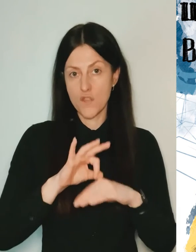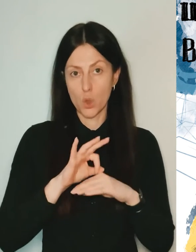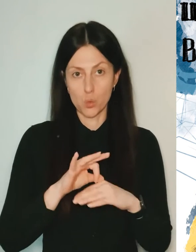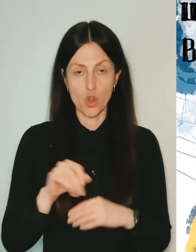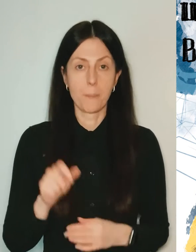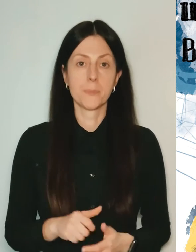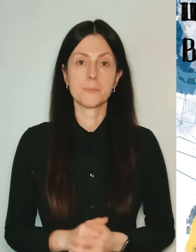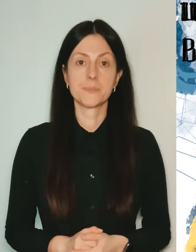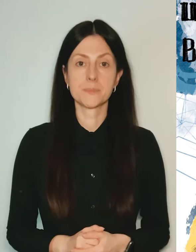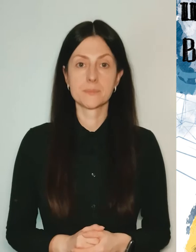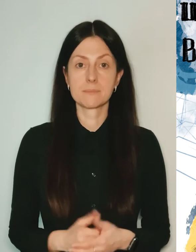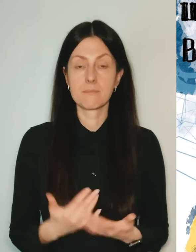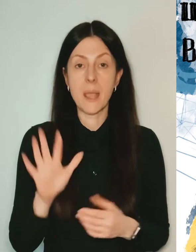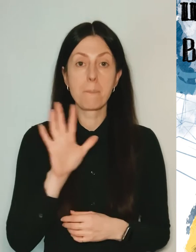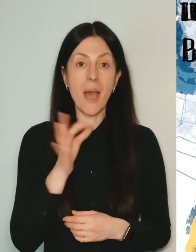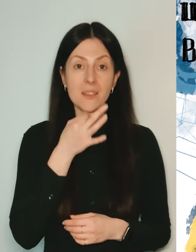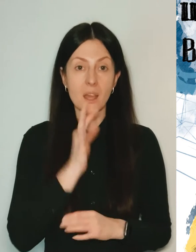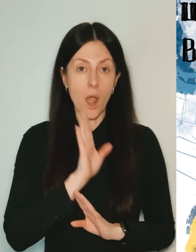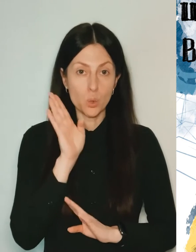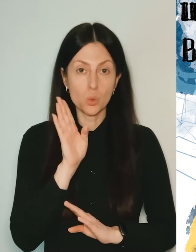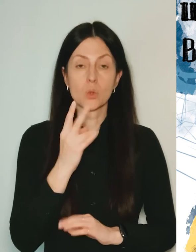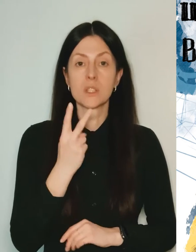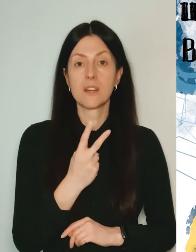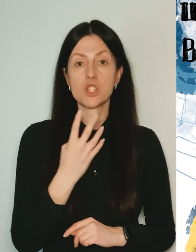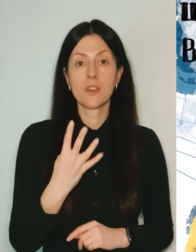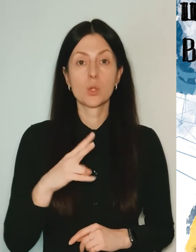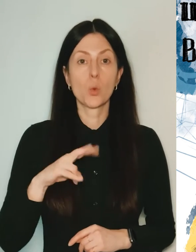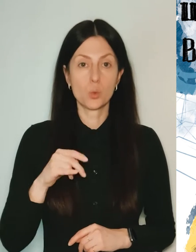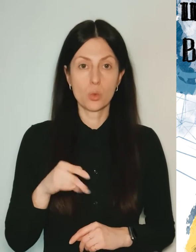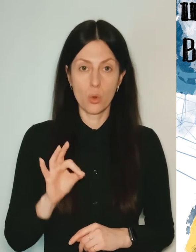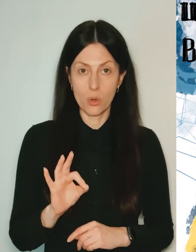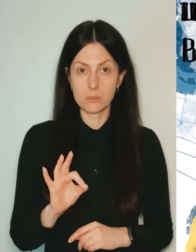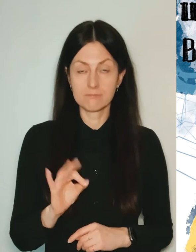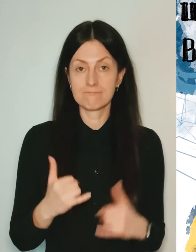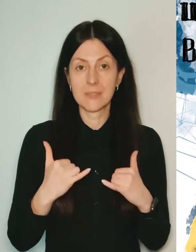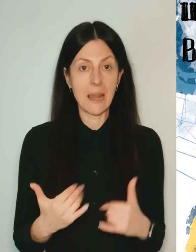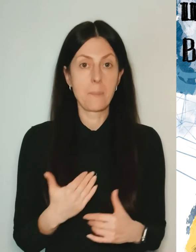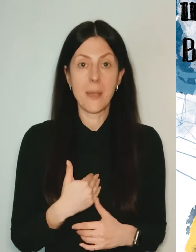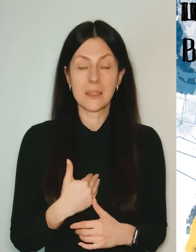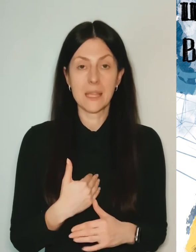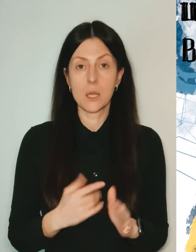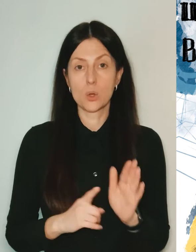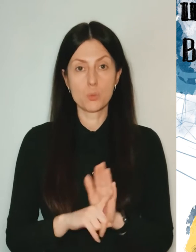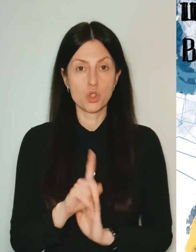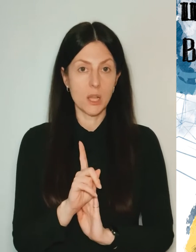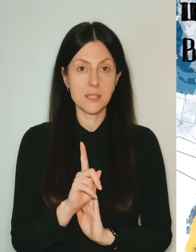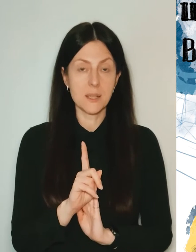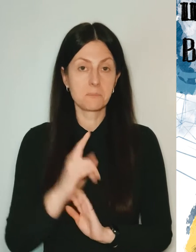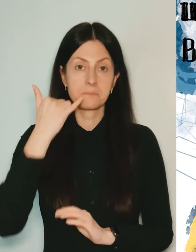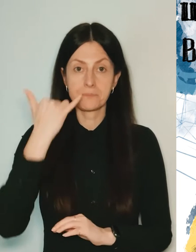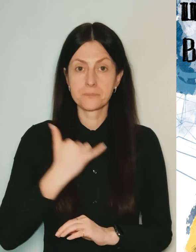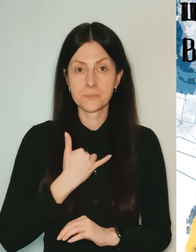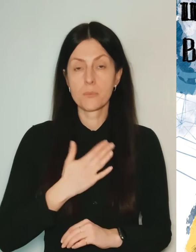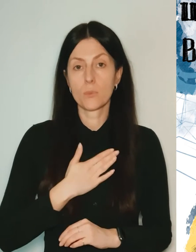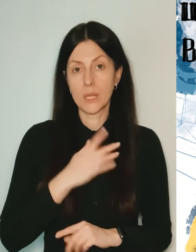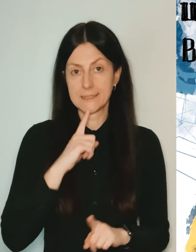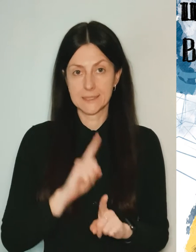At 5 am on February 24th, my morning started with a call of my sister.